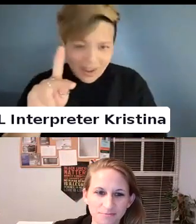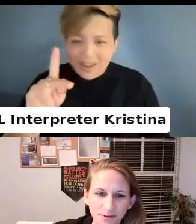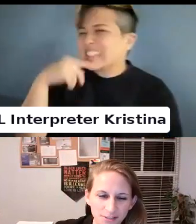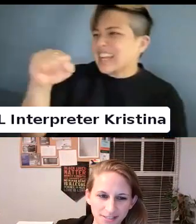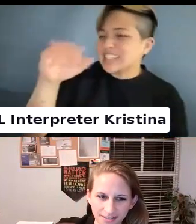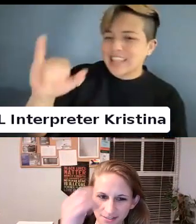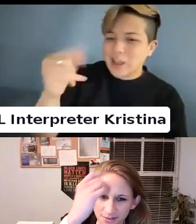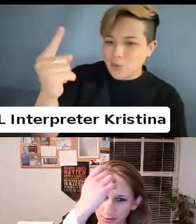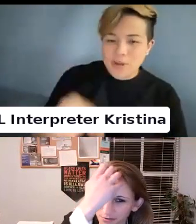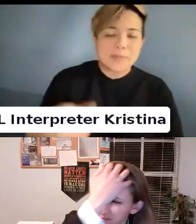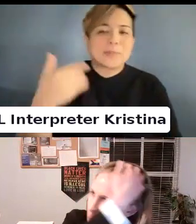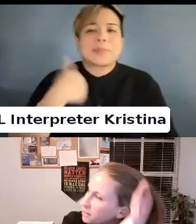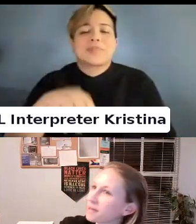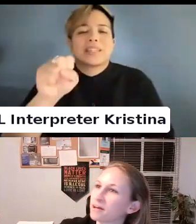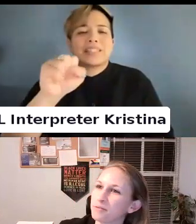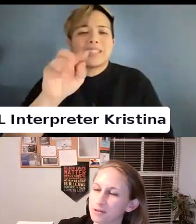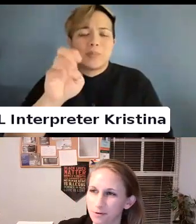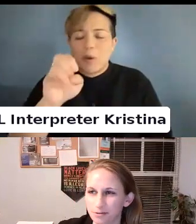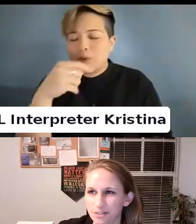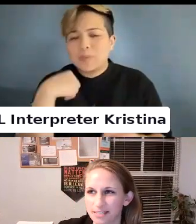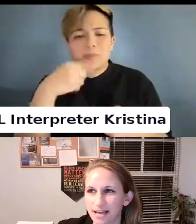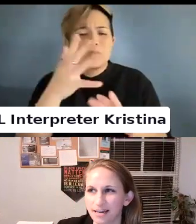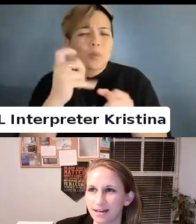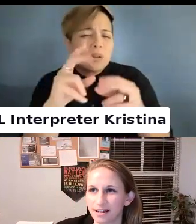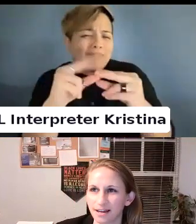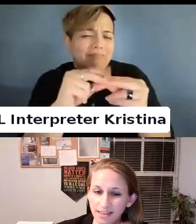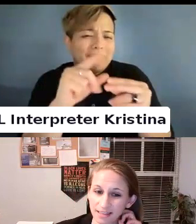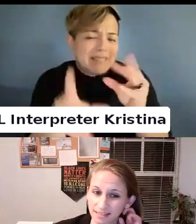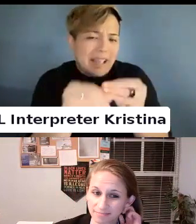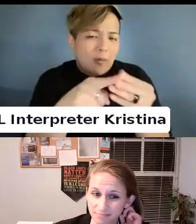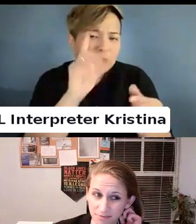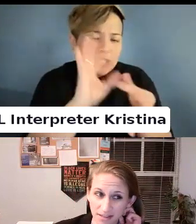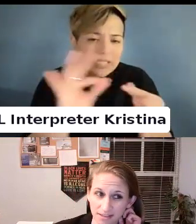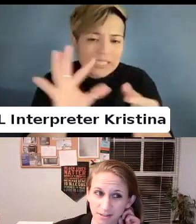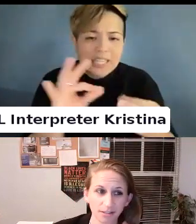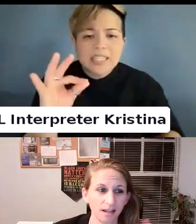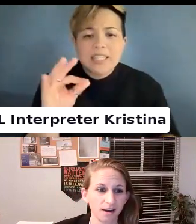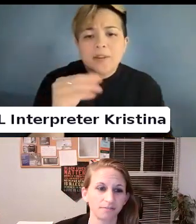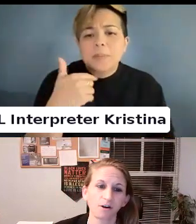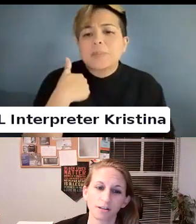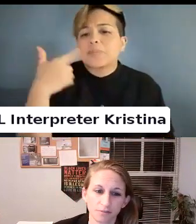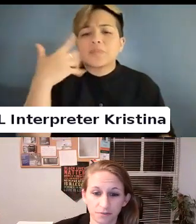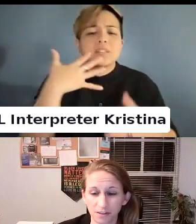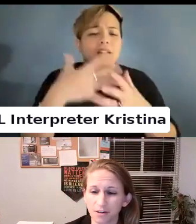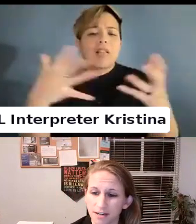I think there is a lot of cause for fear.